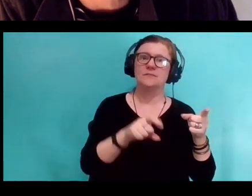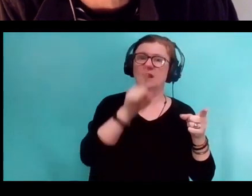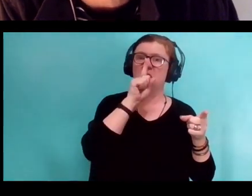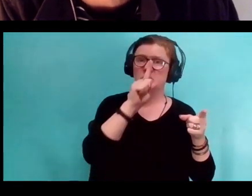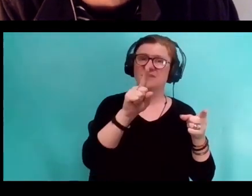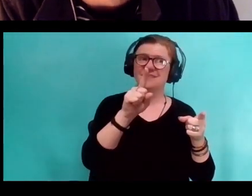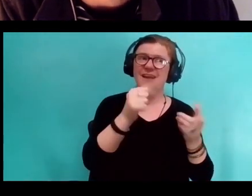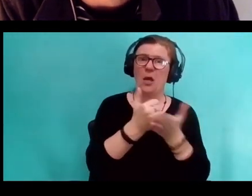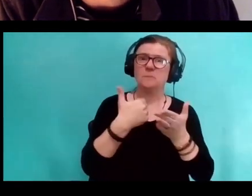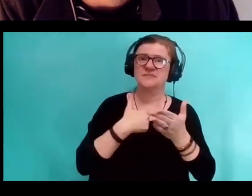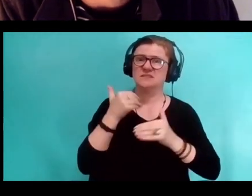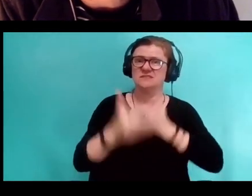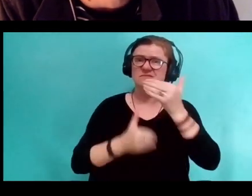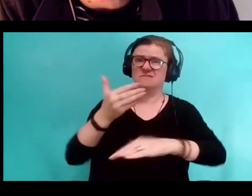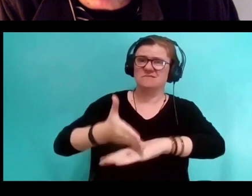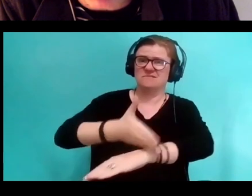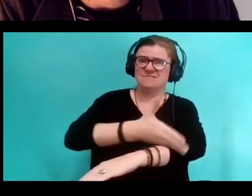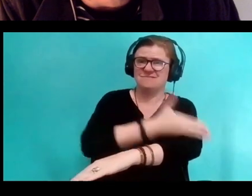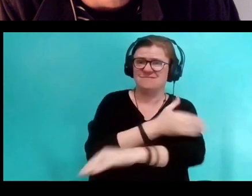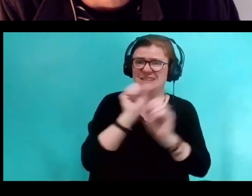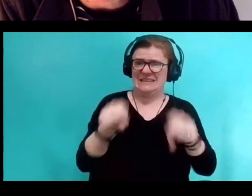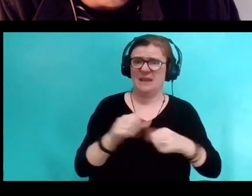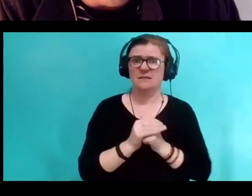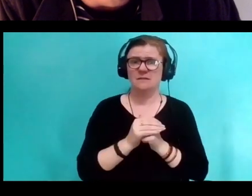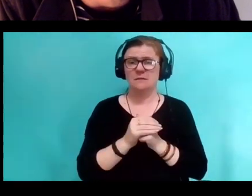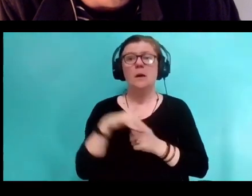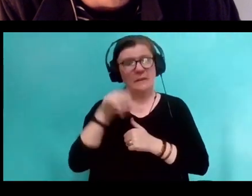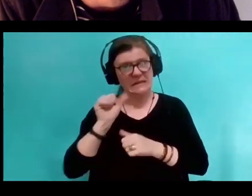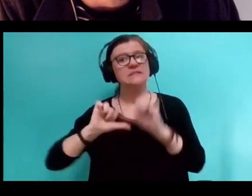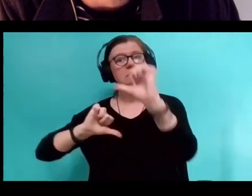scientists do give more credence to data